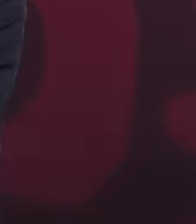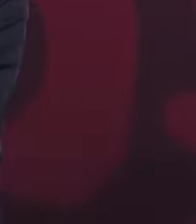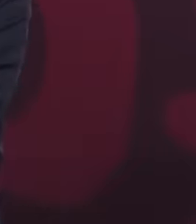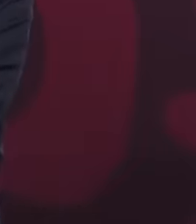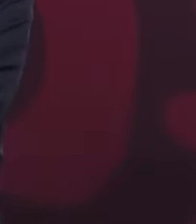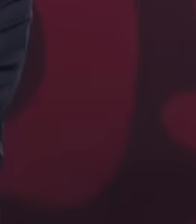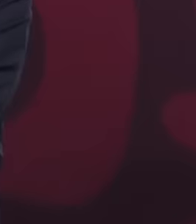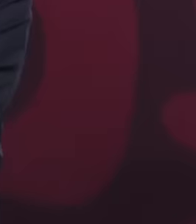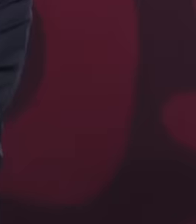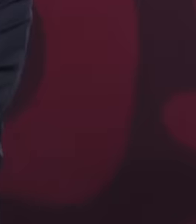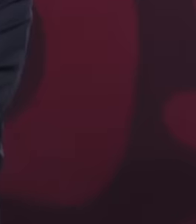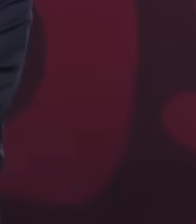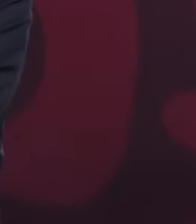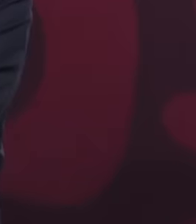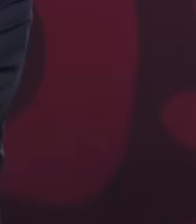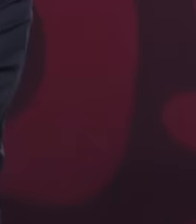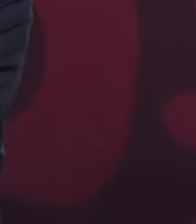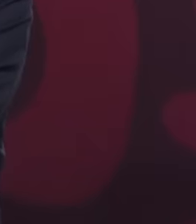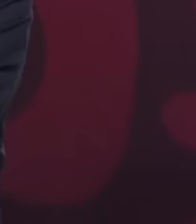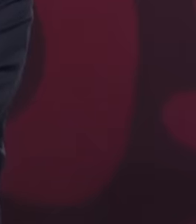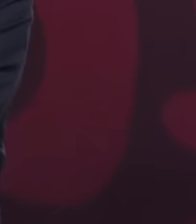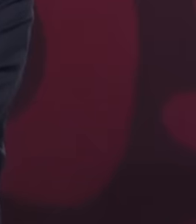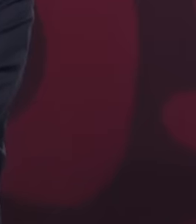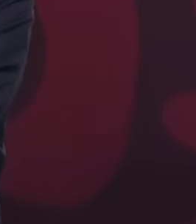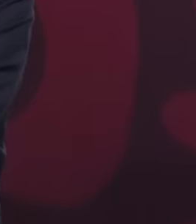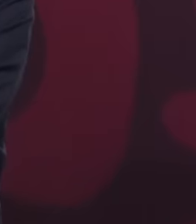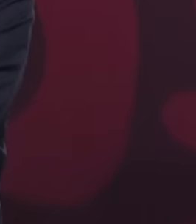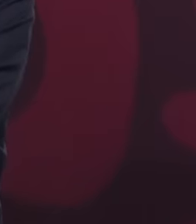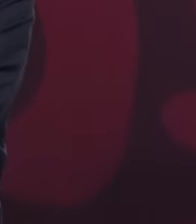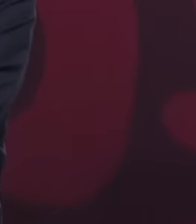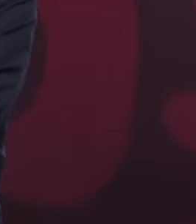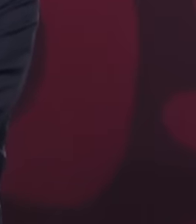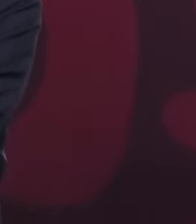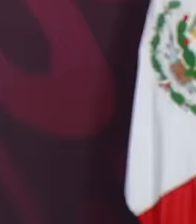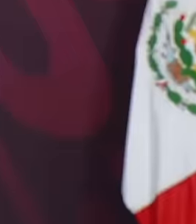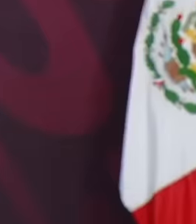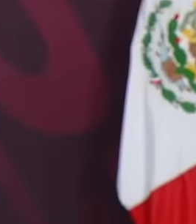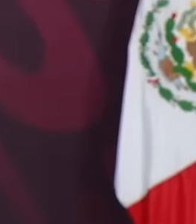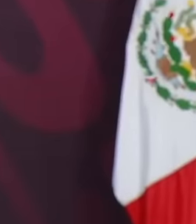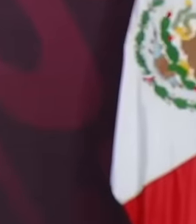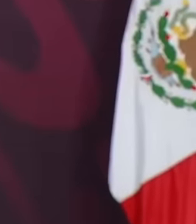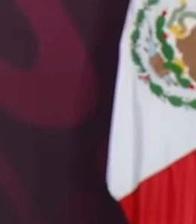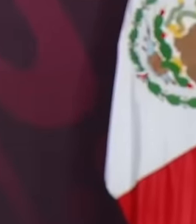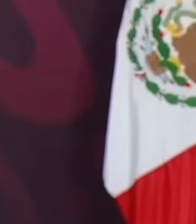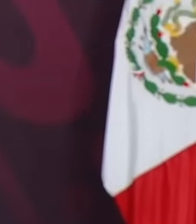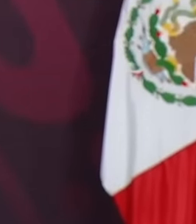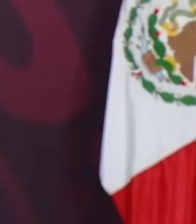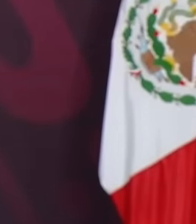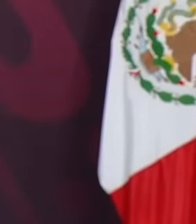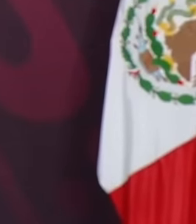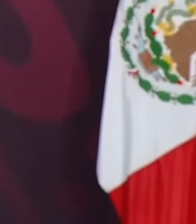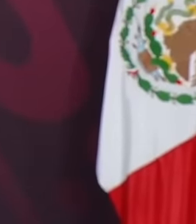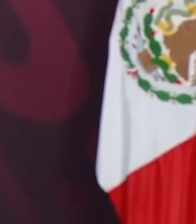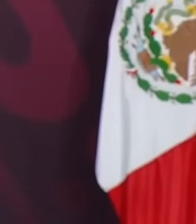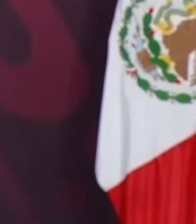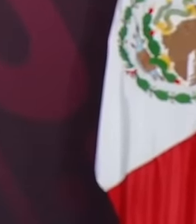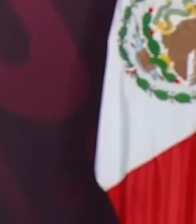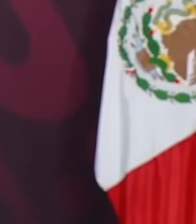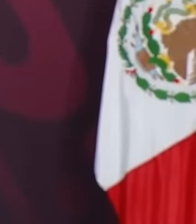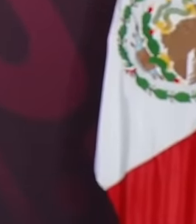1960 It is going to be in these days